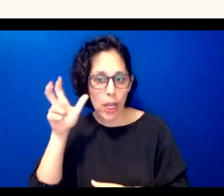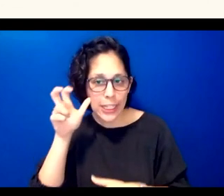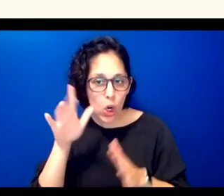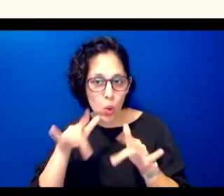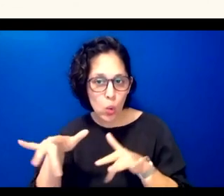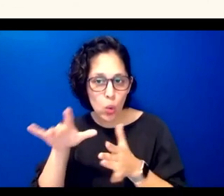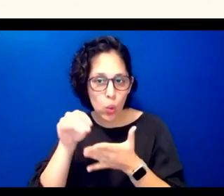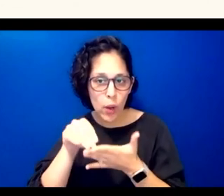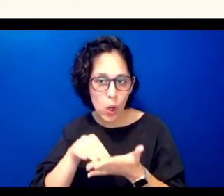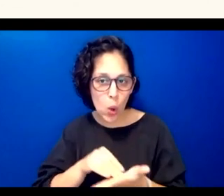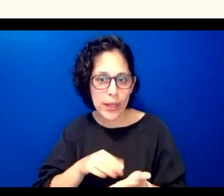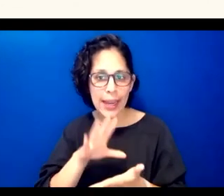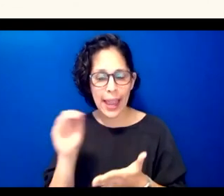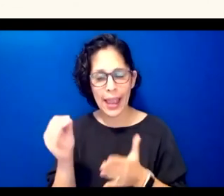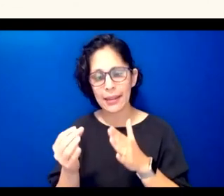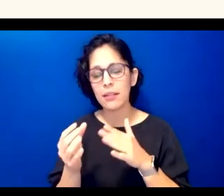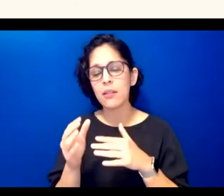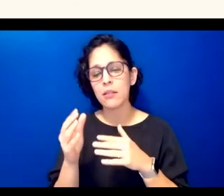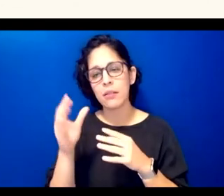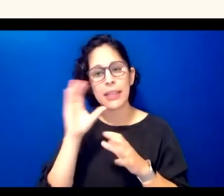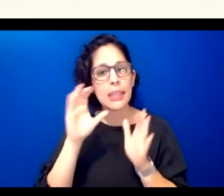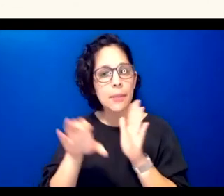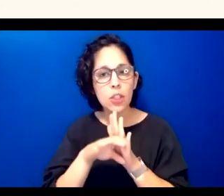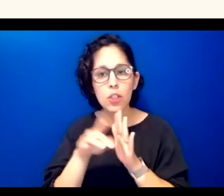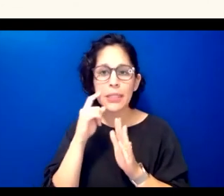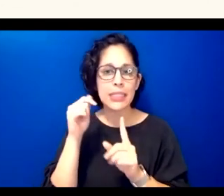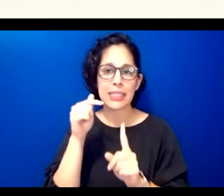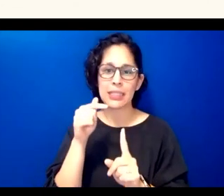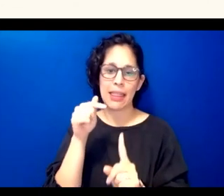images because these are elements that of course are not specific to the rosetta stone